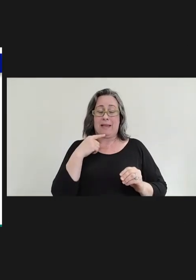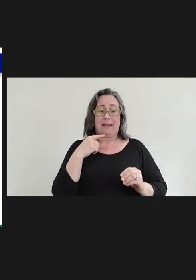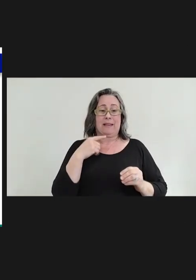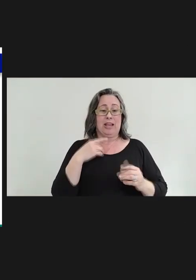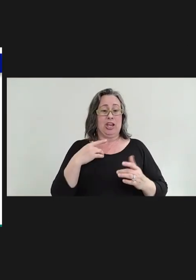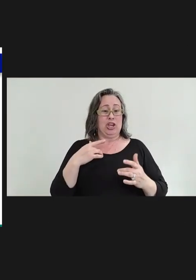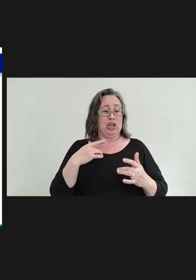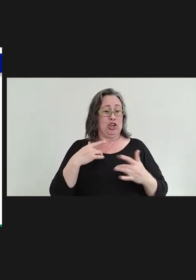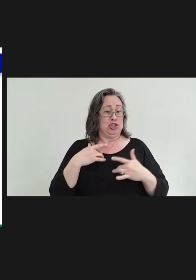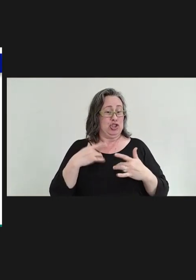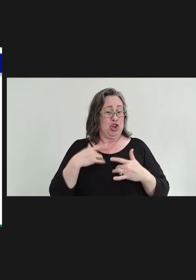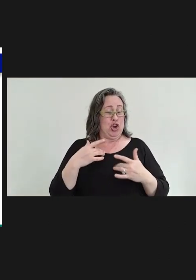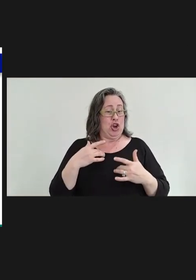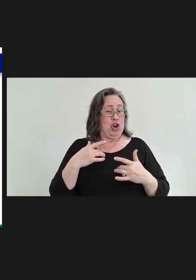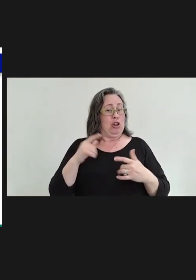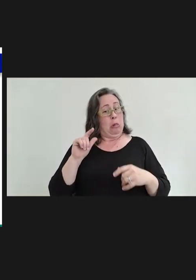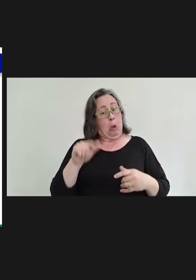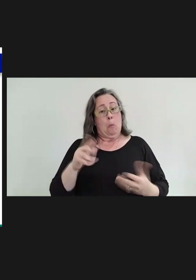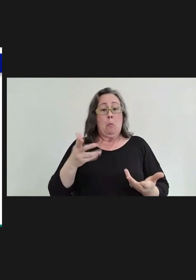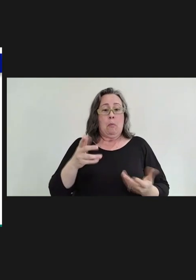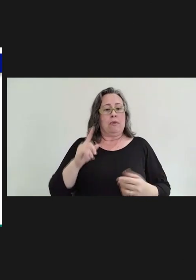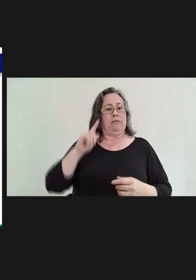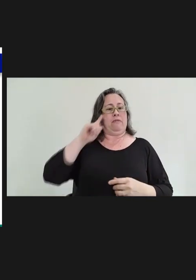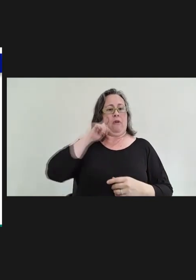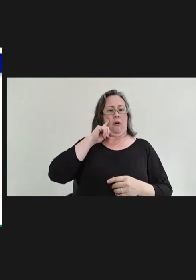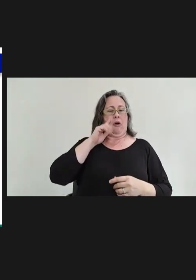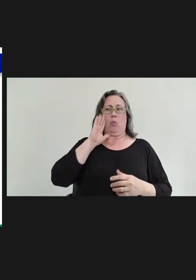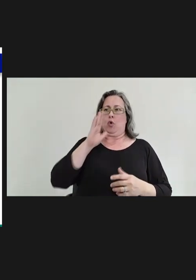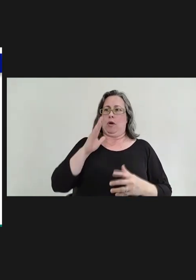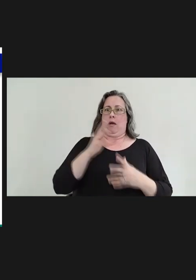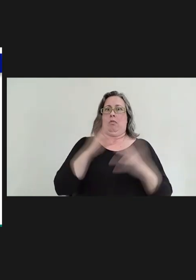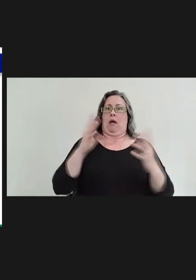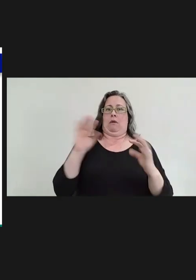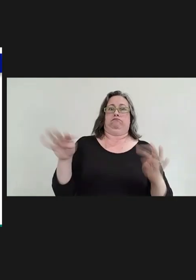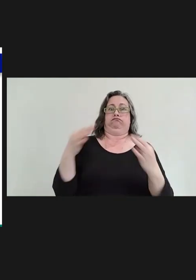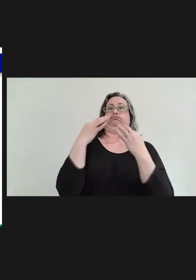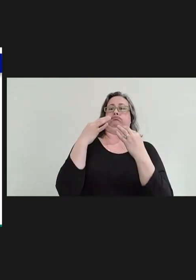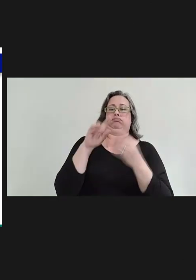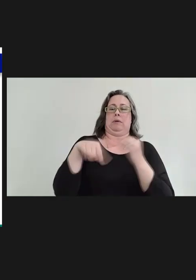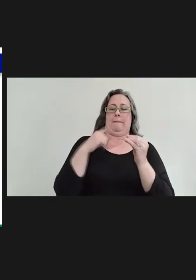media attention around our measles outbreak. And it was really -- they certainly reported on it,